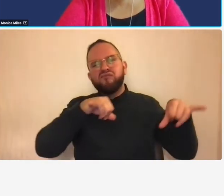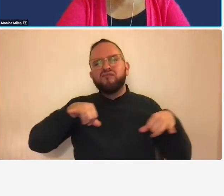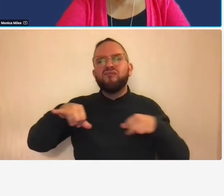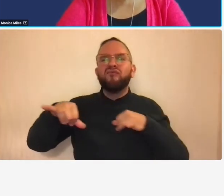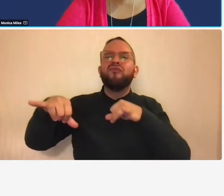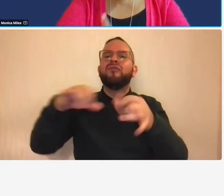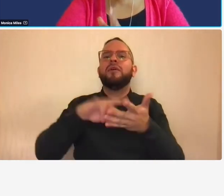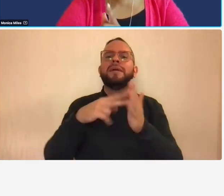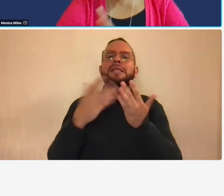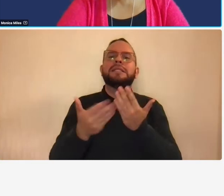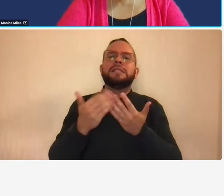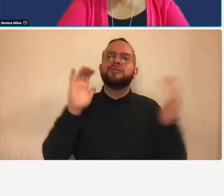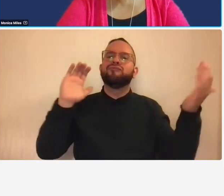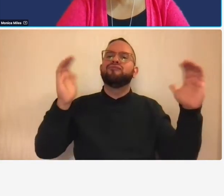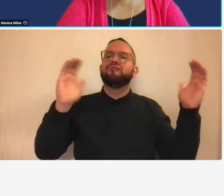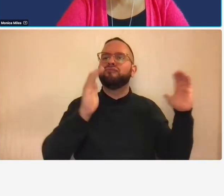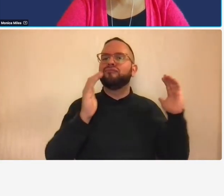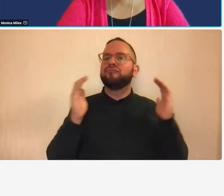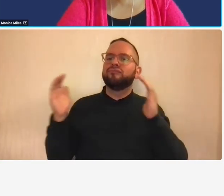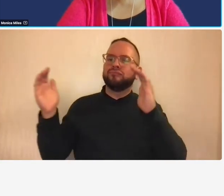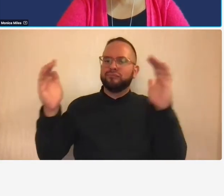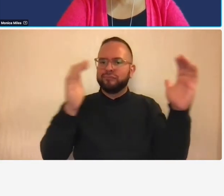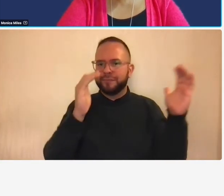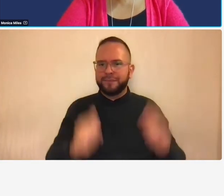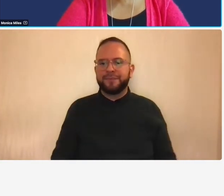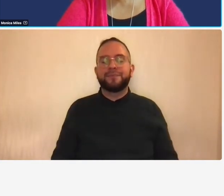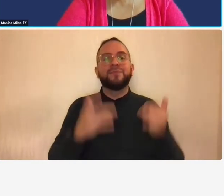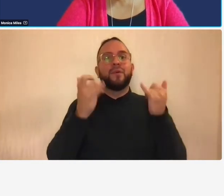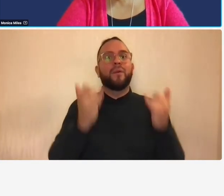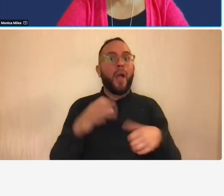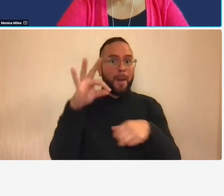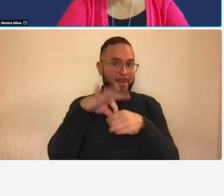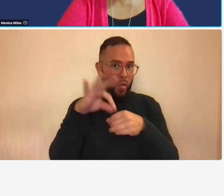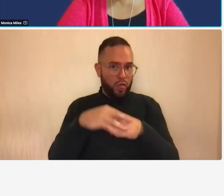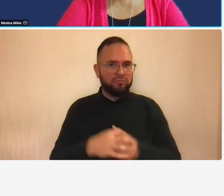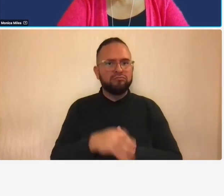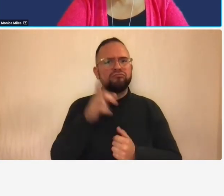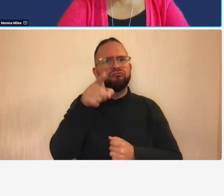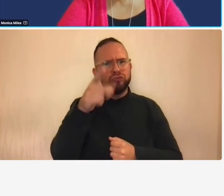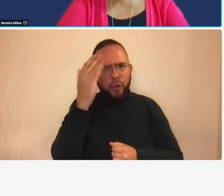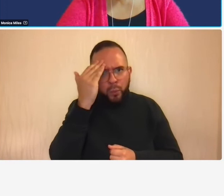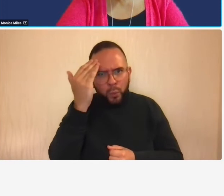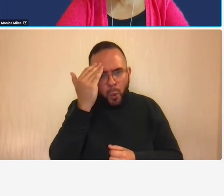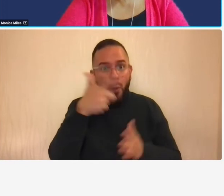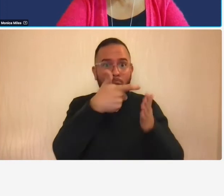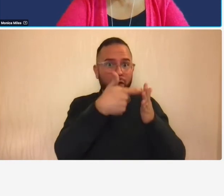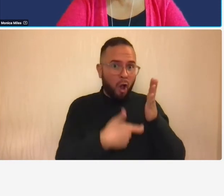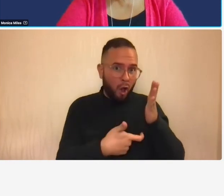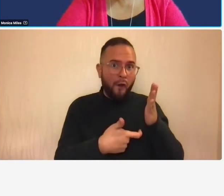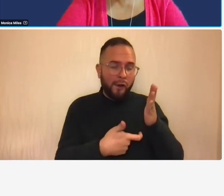okay so polling question are you familiar with the cost that you are prohibited from including